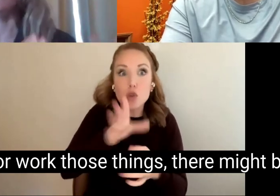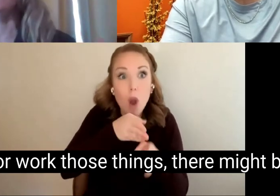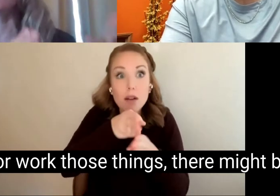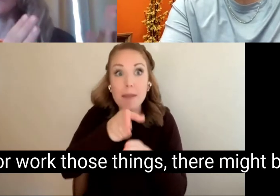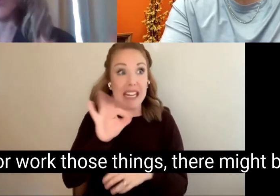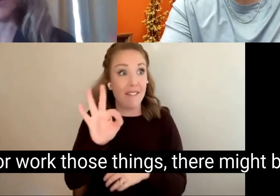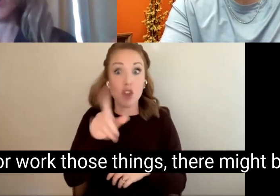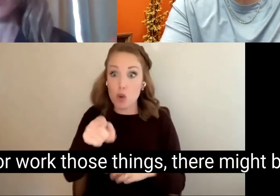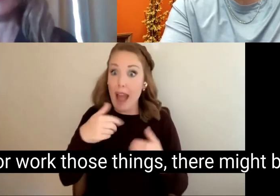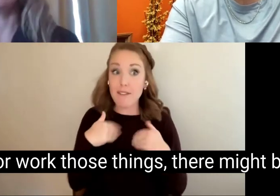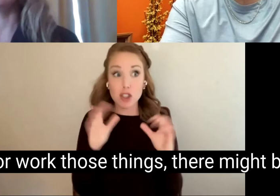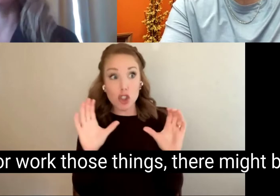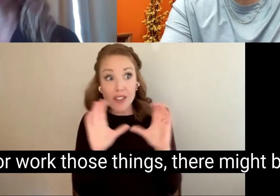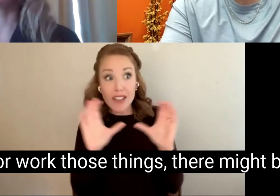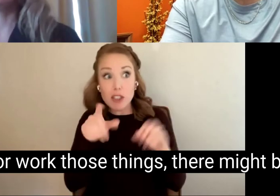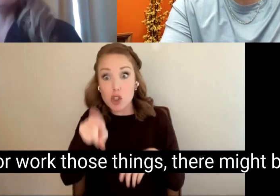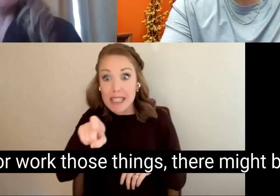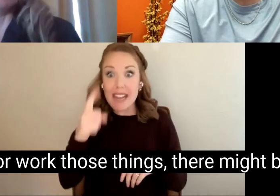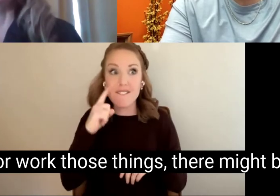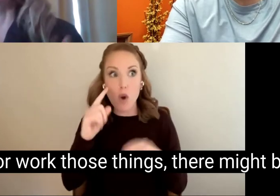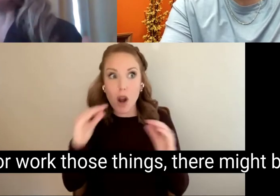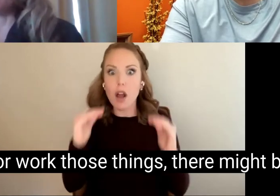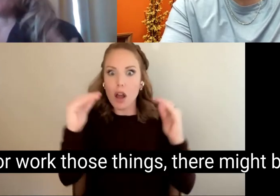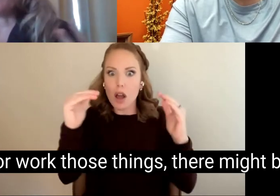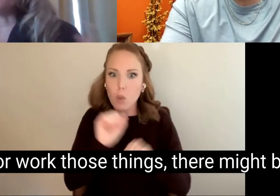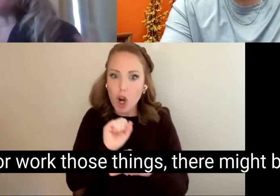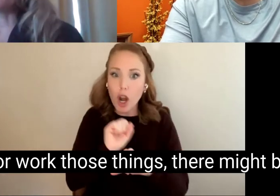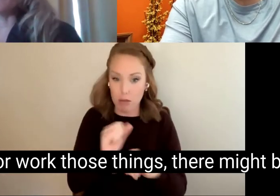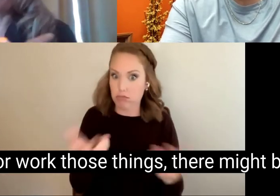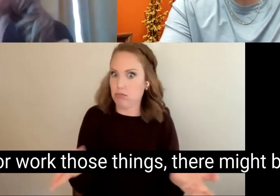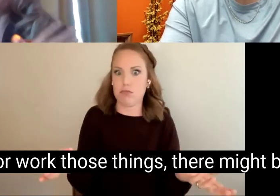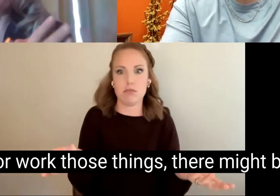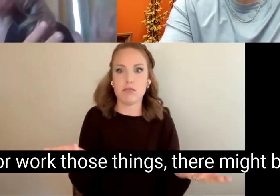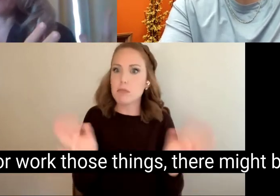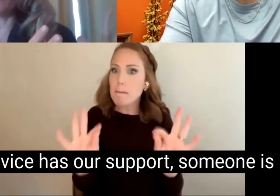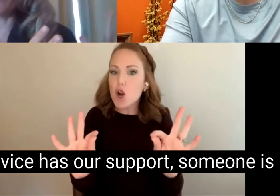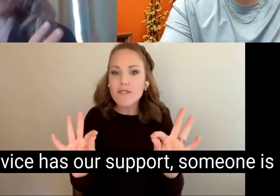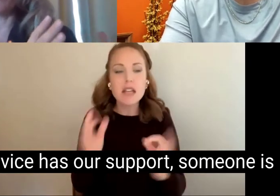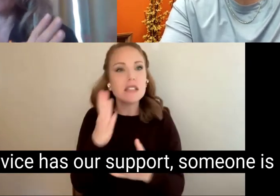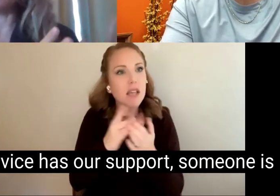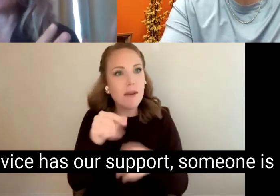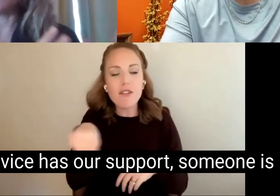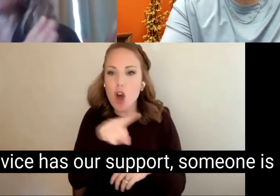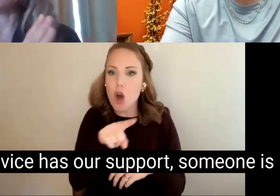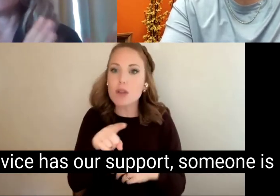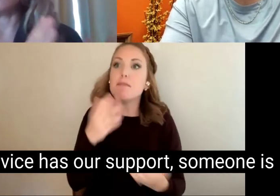need for work those things, there might be a service has our support, someone is